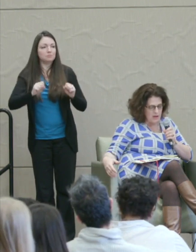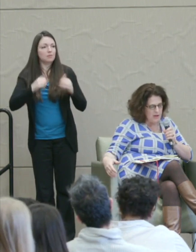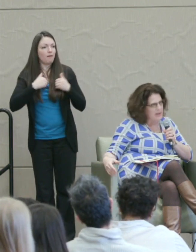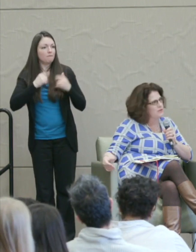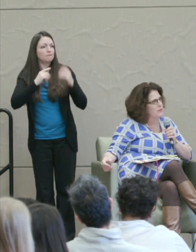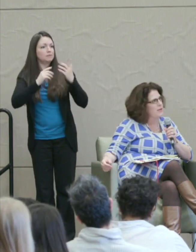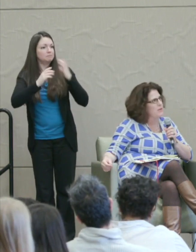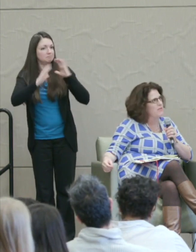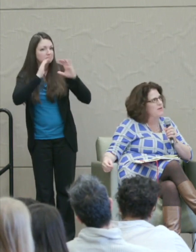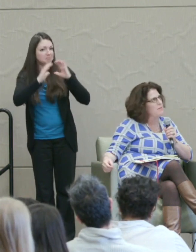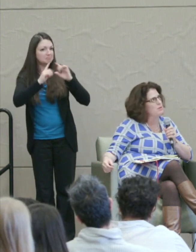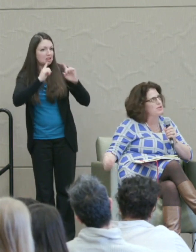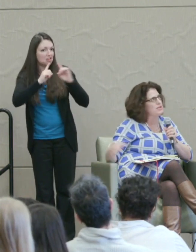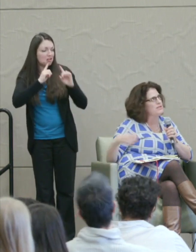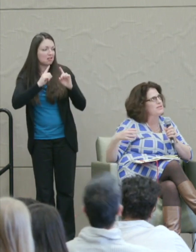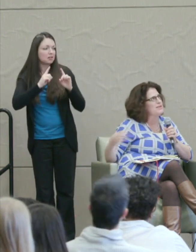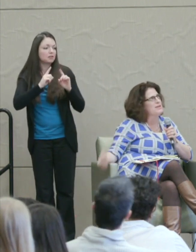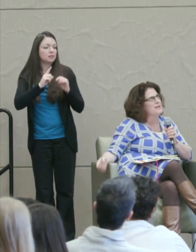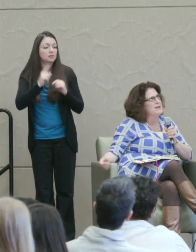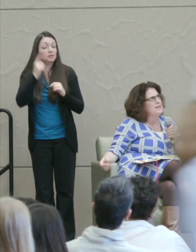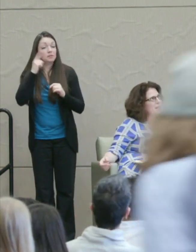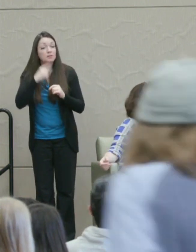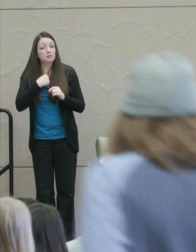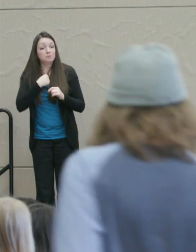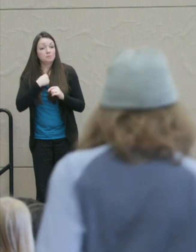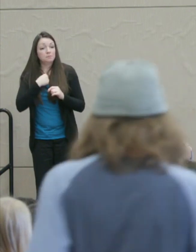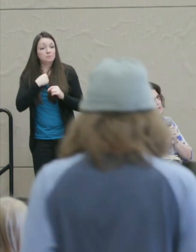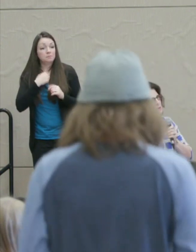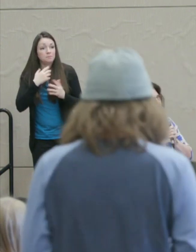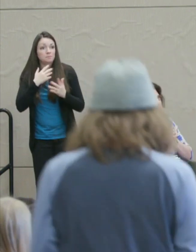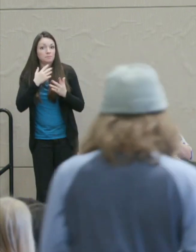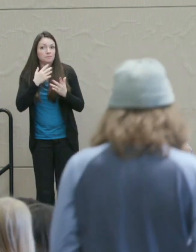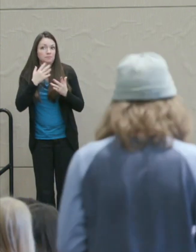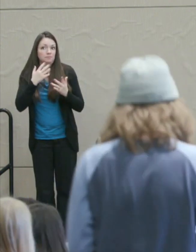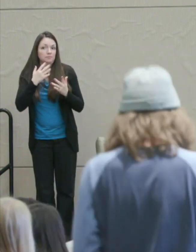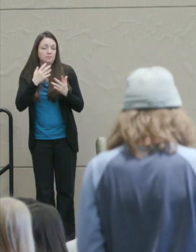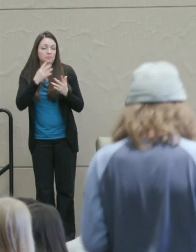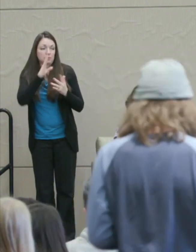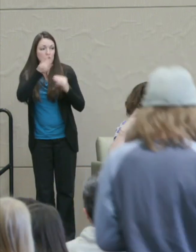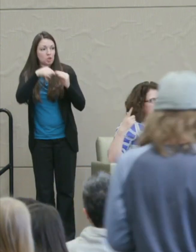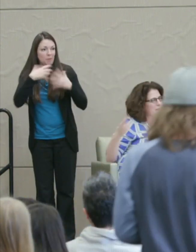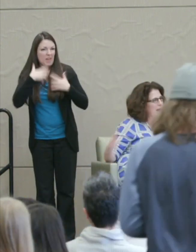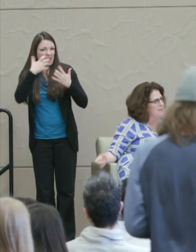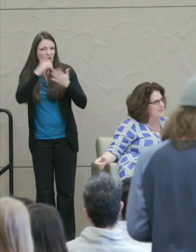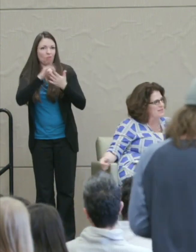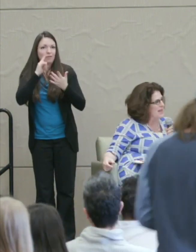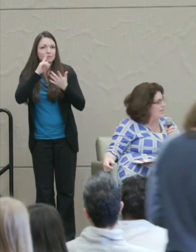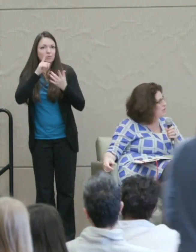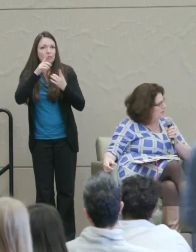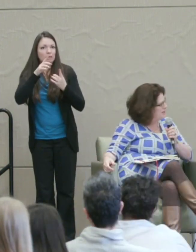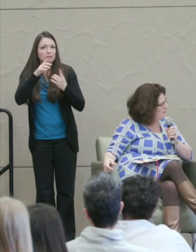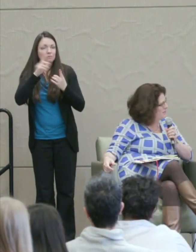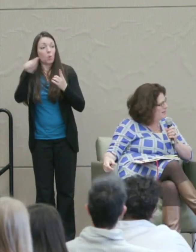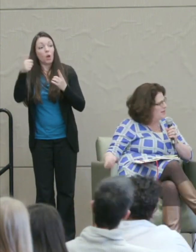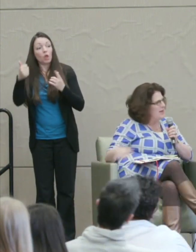Because for me one of the emotions that is also sort of circling around is hatred.